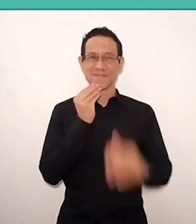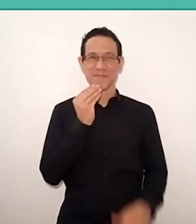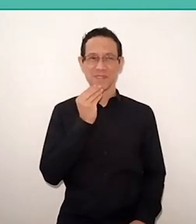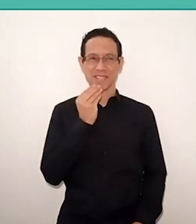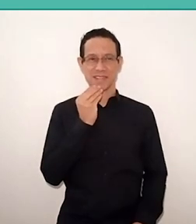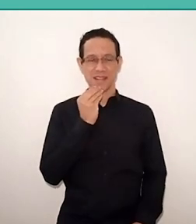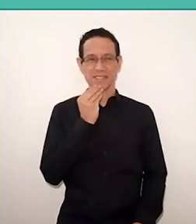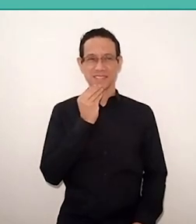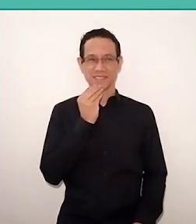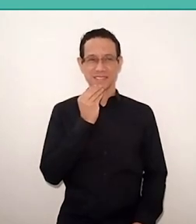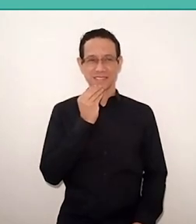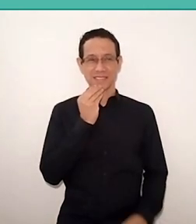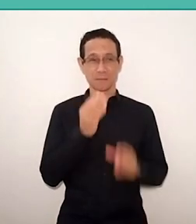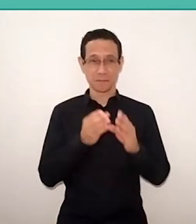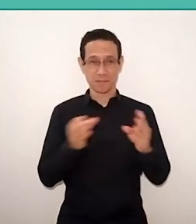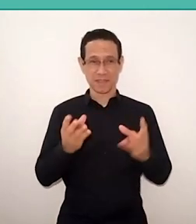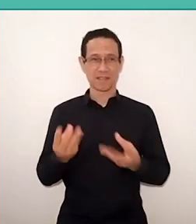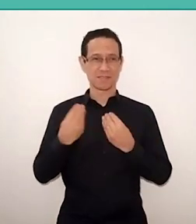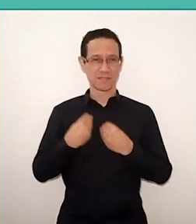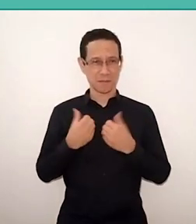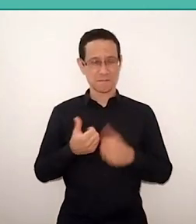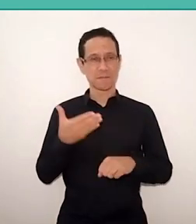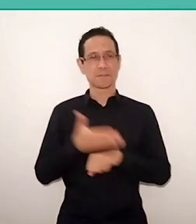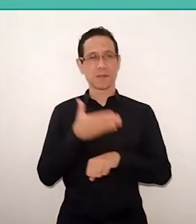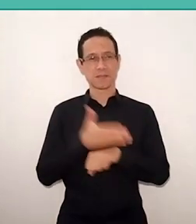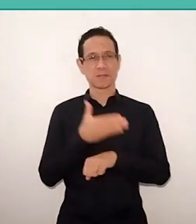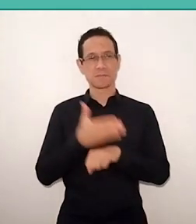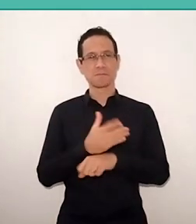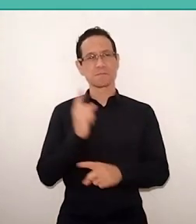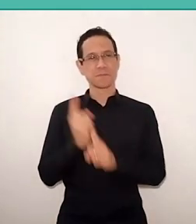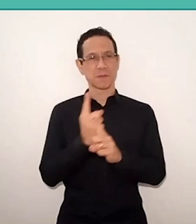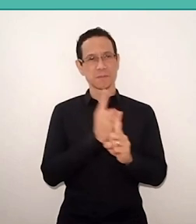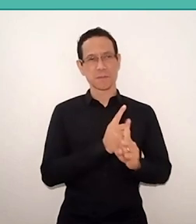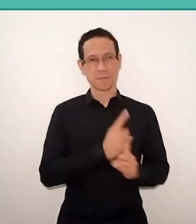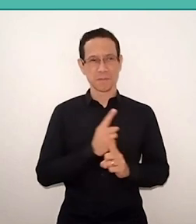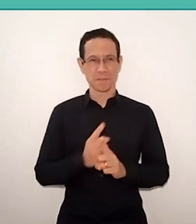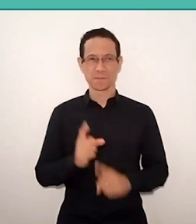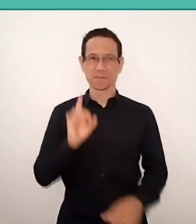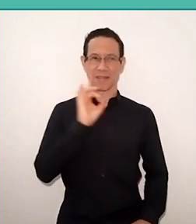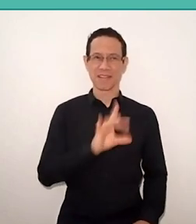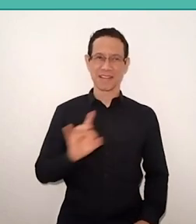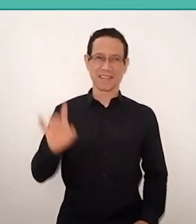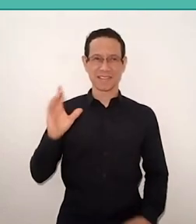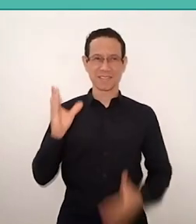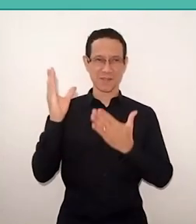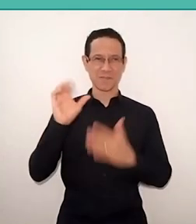that you gave us from participate in this meeting, each of you, Sergio, Akkari and Romão,